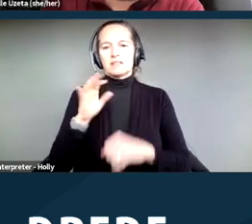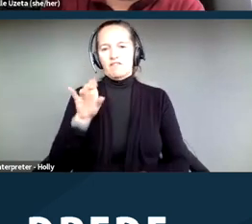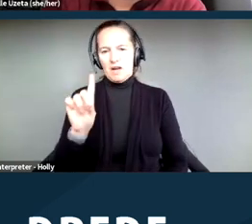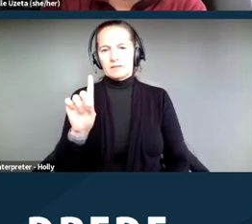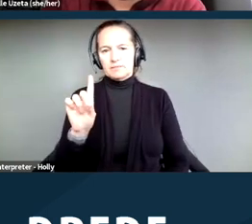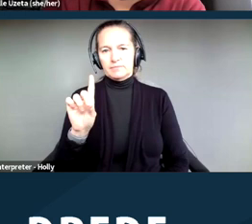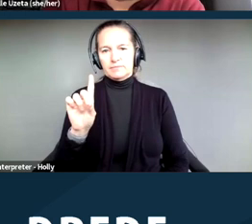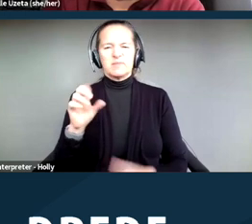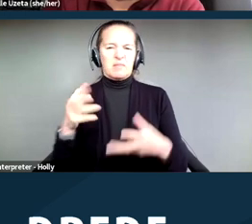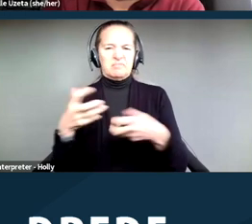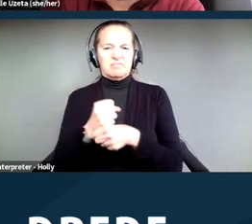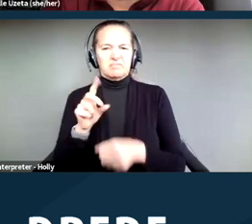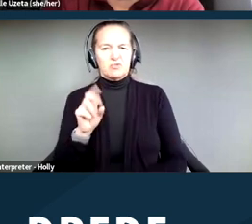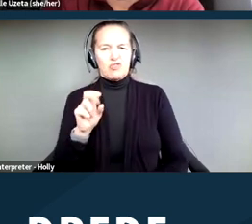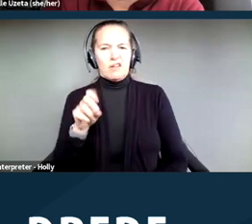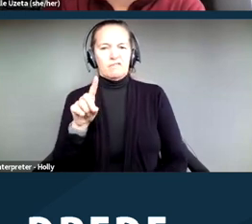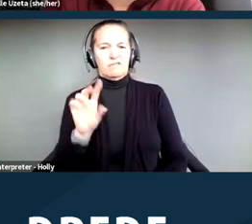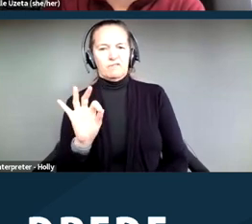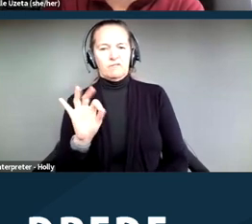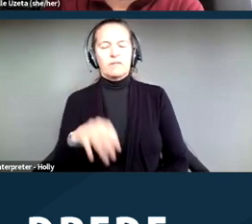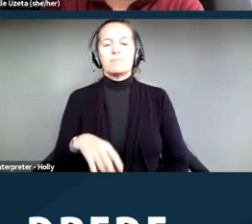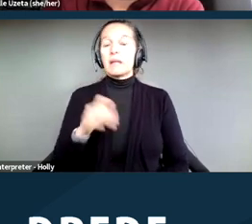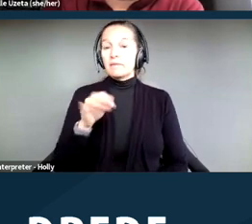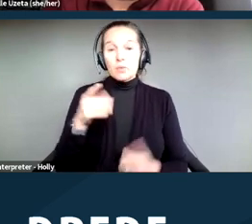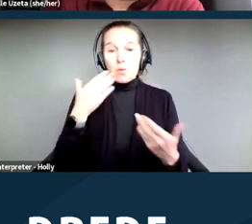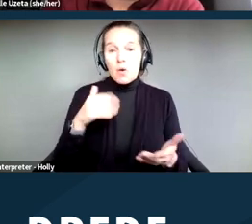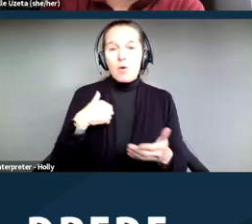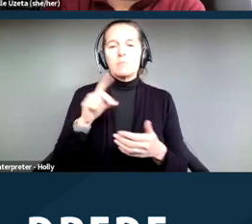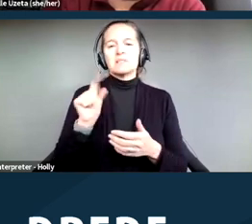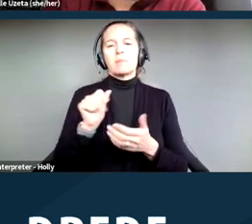For those who don't know me, I have been a disability rights attorney for 30 years,